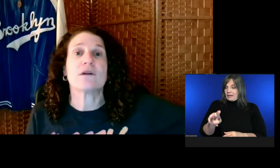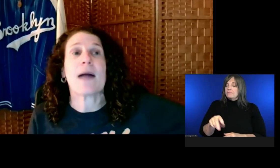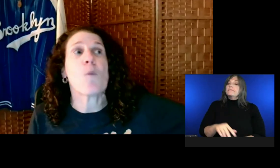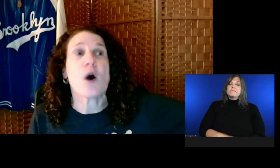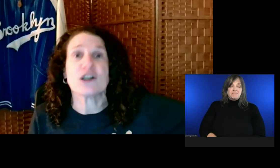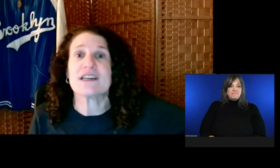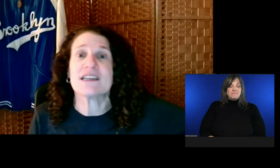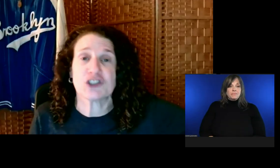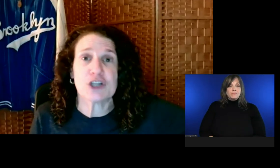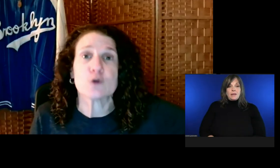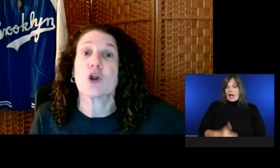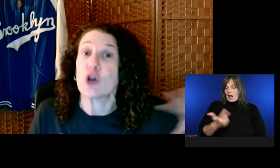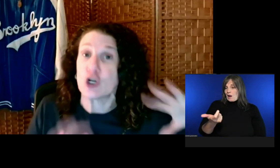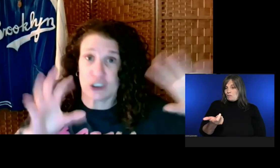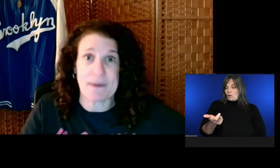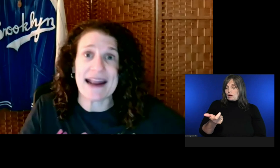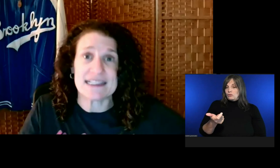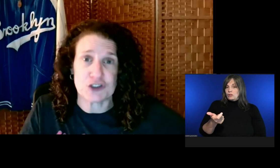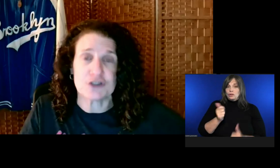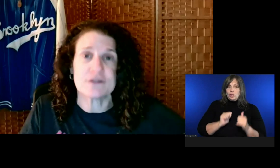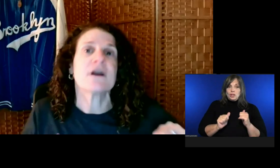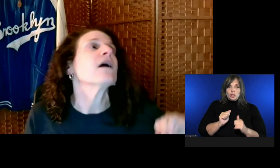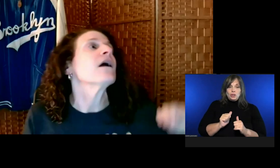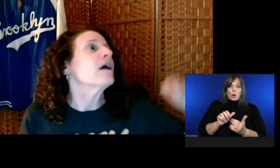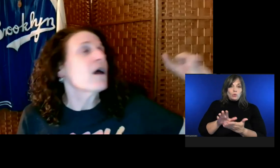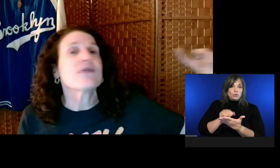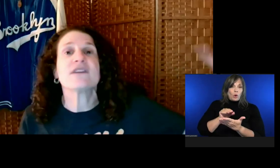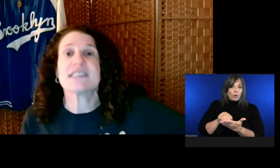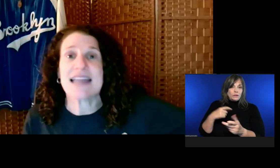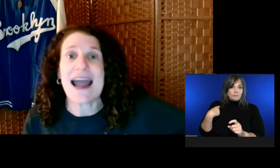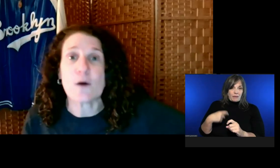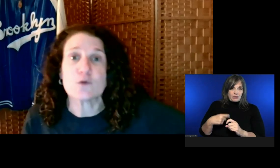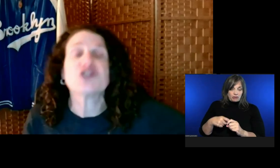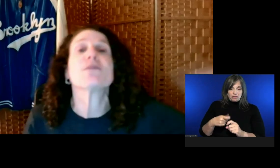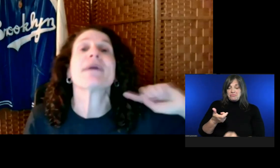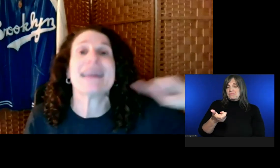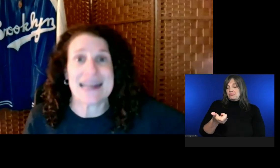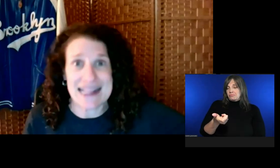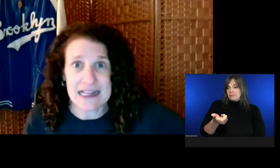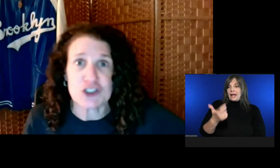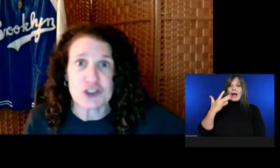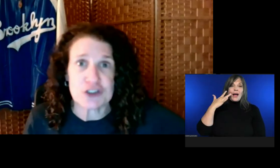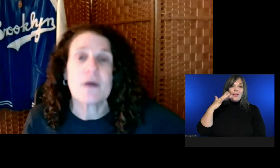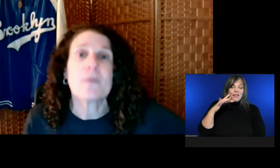And I'm watching a show to learn Spanish. The sounds should be in English.